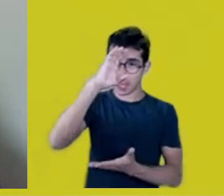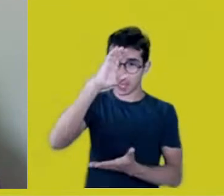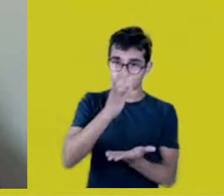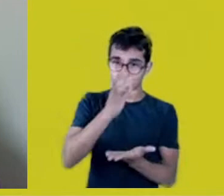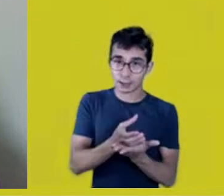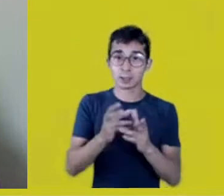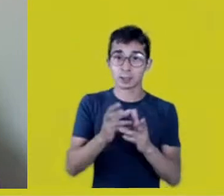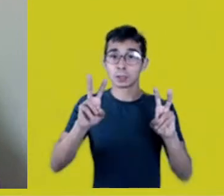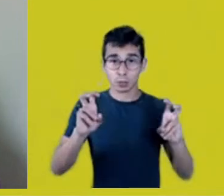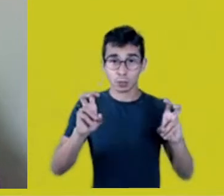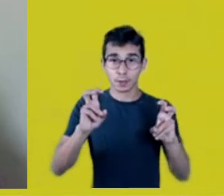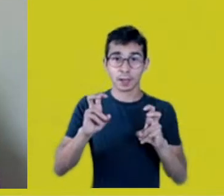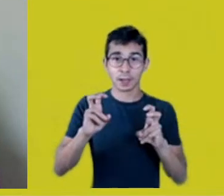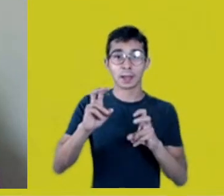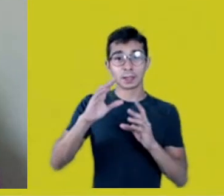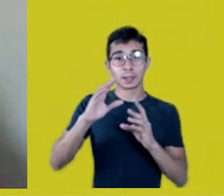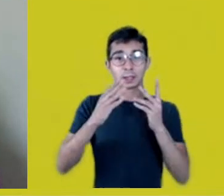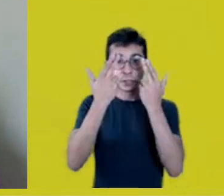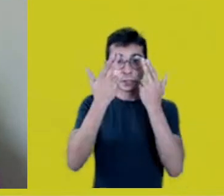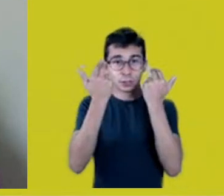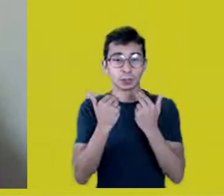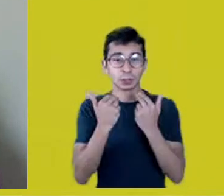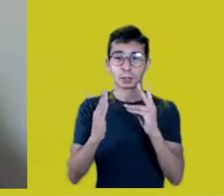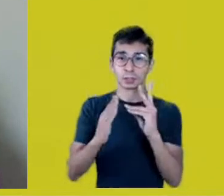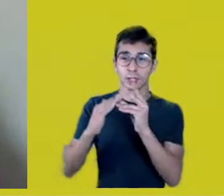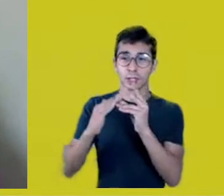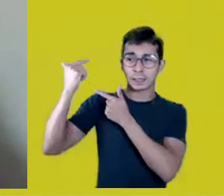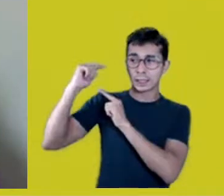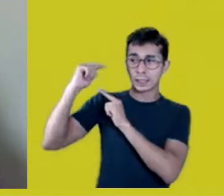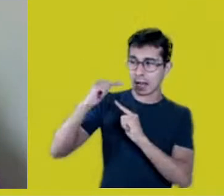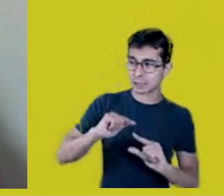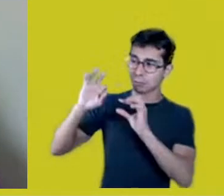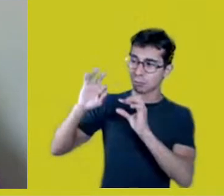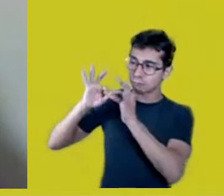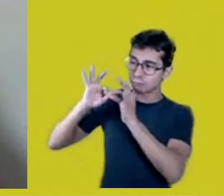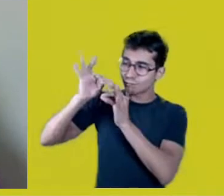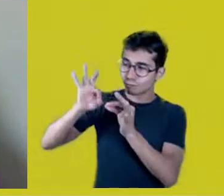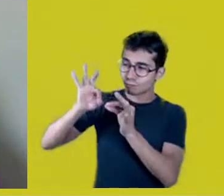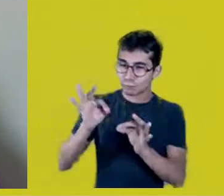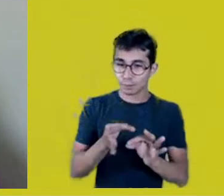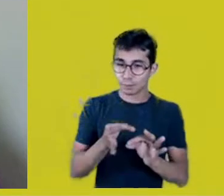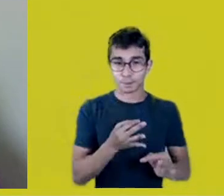Fernanda Kaingáng belongs to the Kaingáng nation, from the South of Brazil.